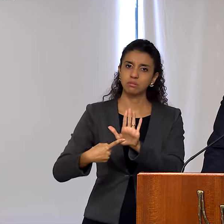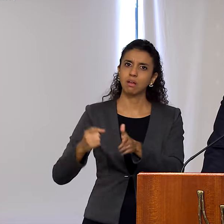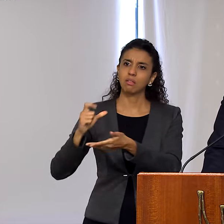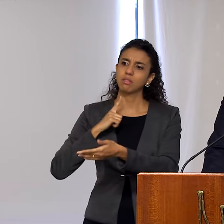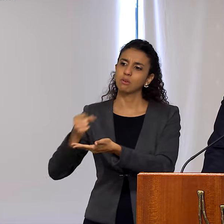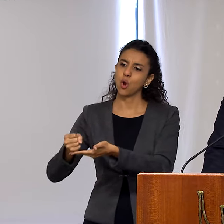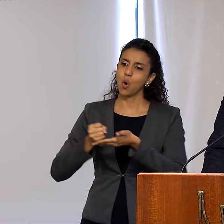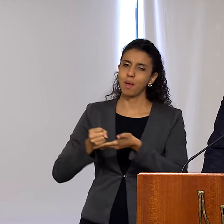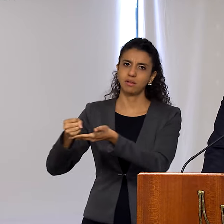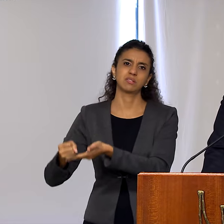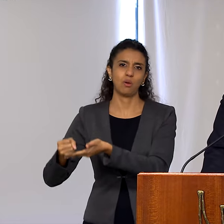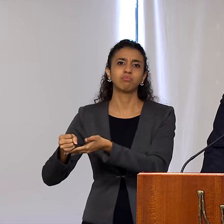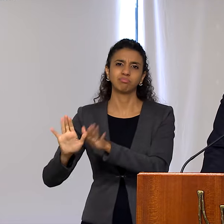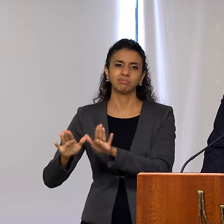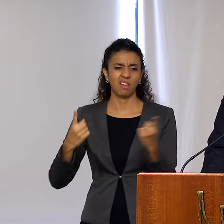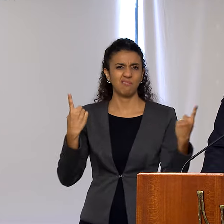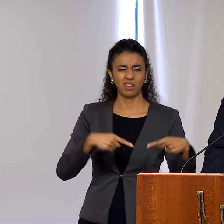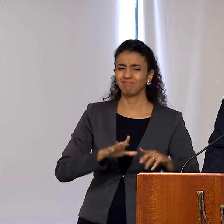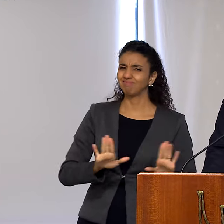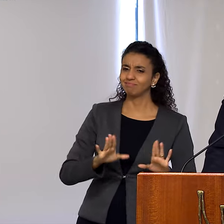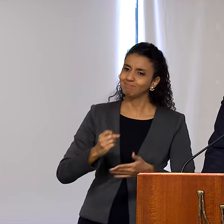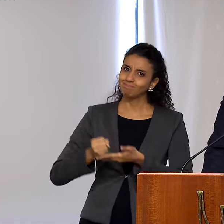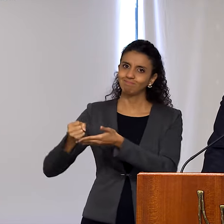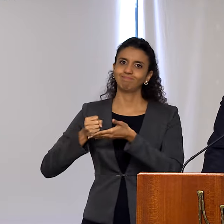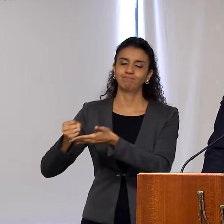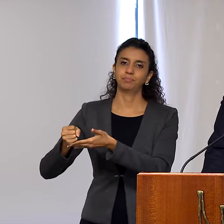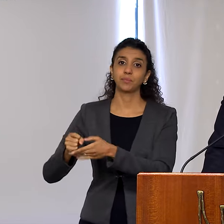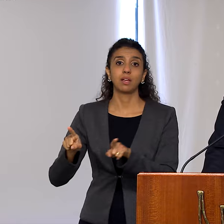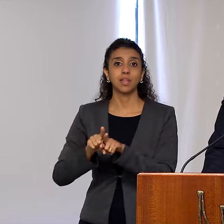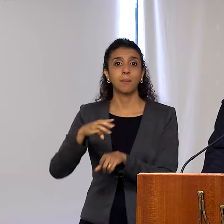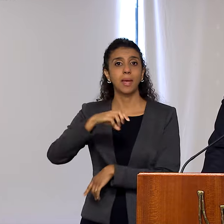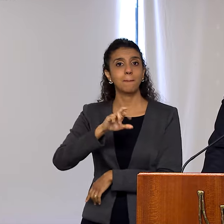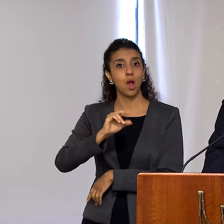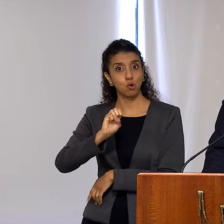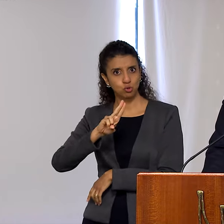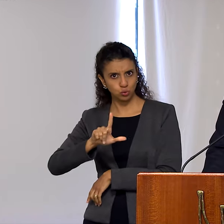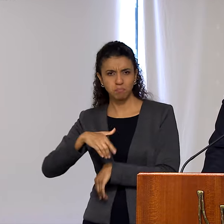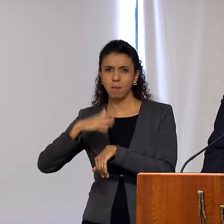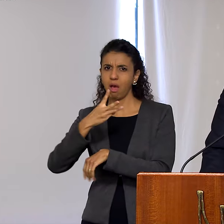over rivalry. Mercosur, which also completes three decades, represents